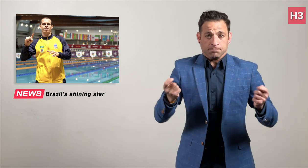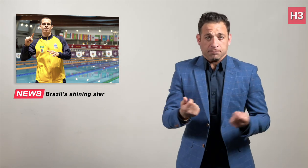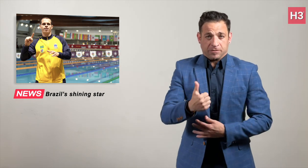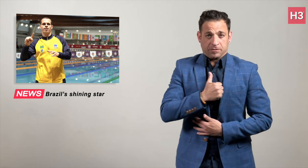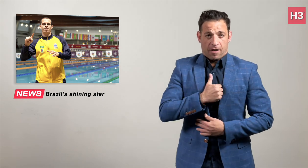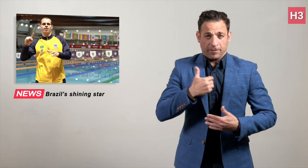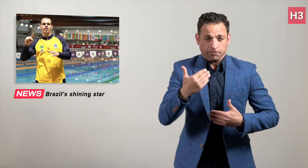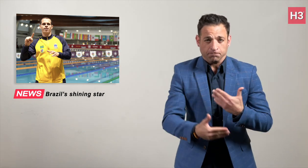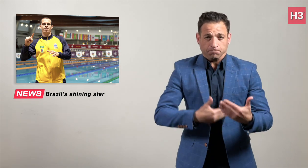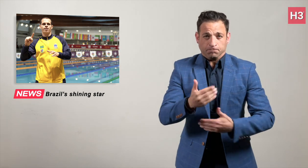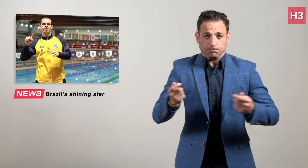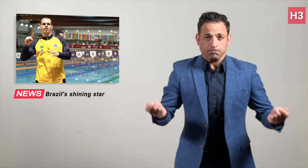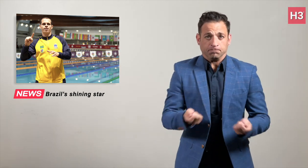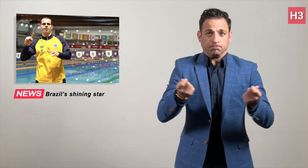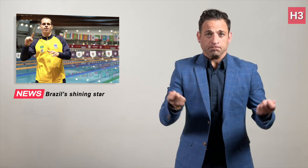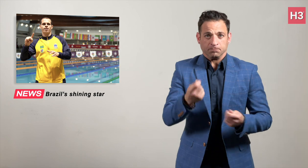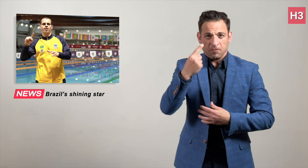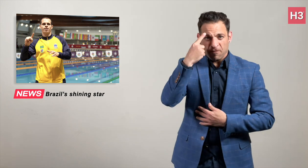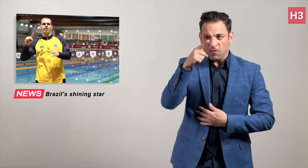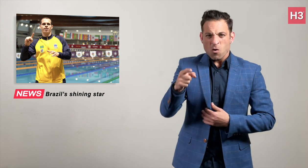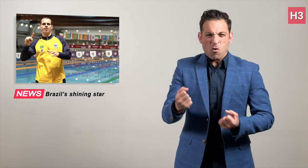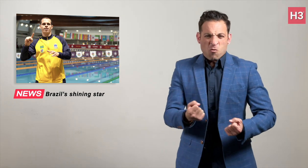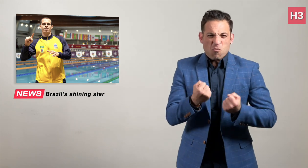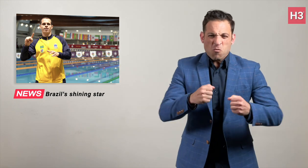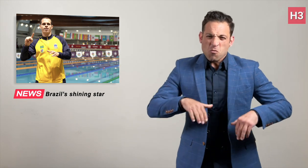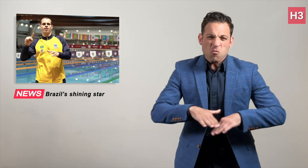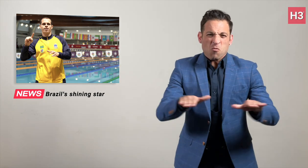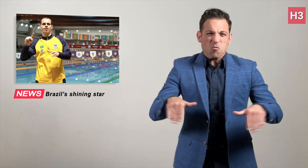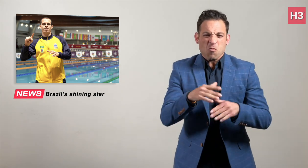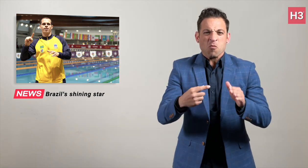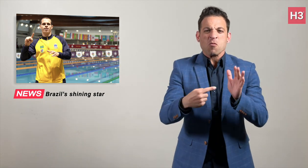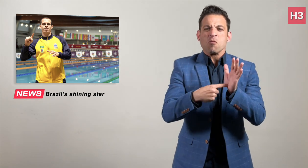and how he trained is one of the reasons